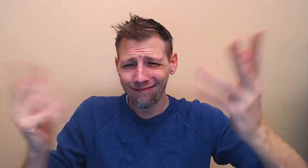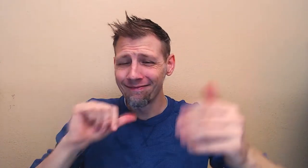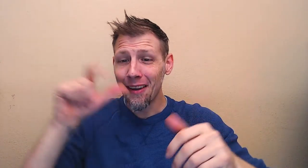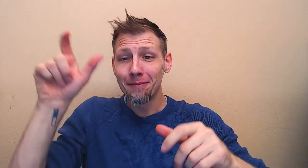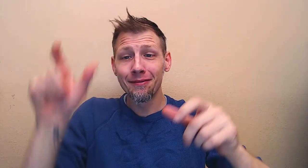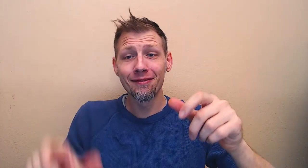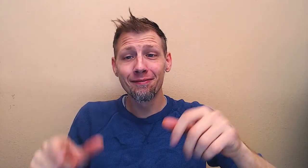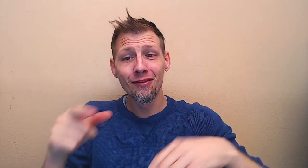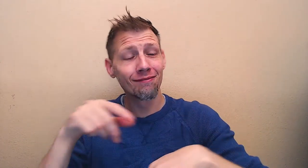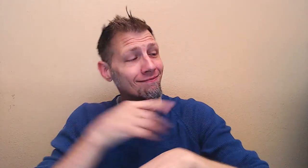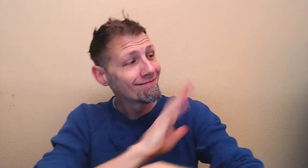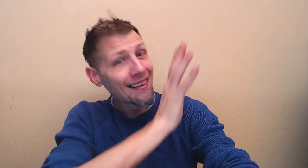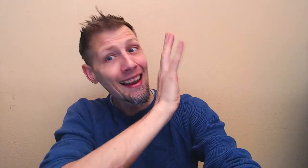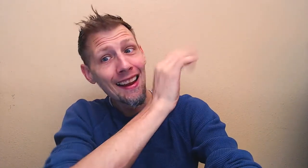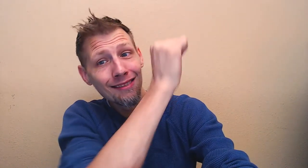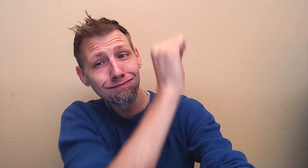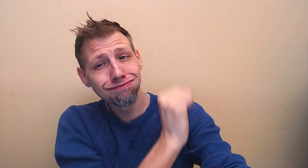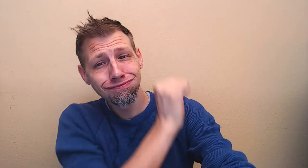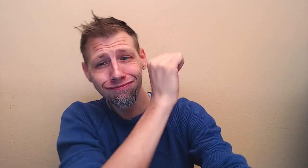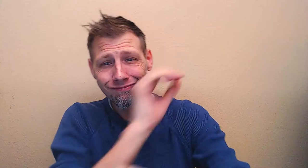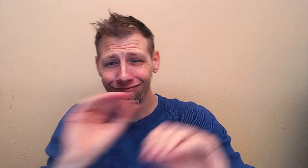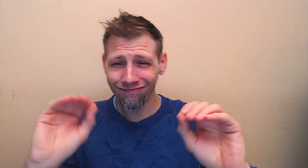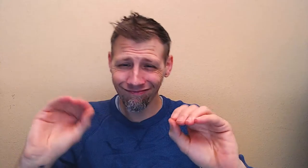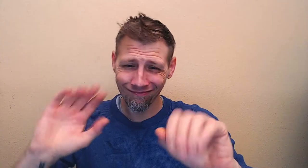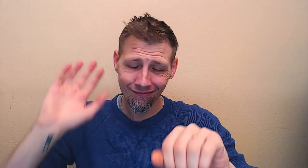No more flesh and blood for this courtesy.